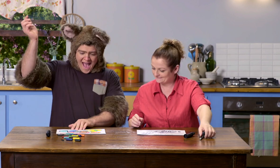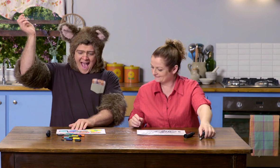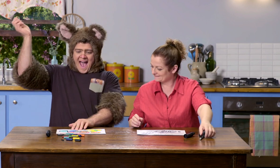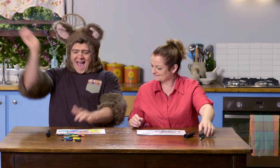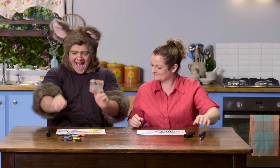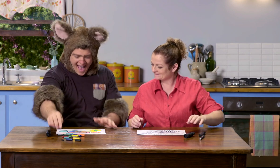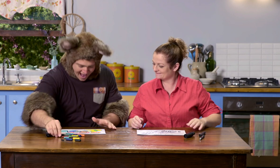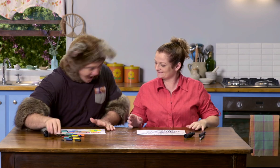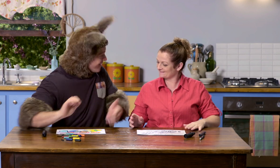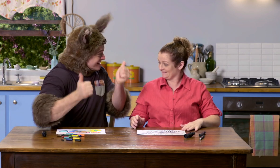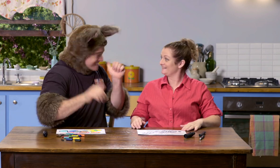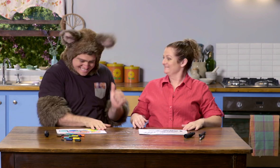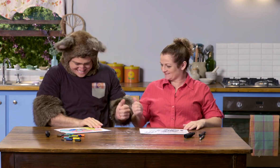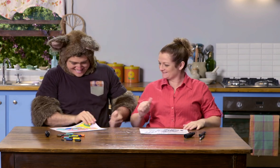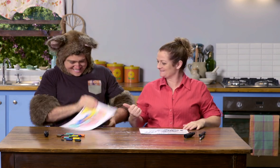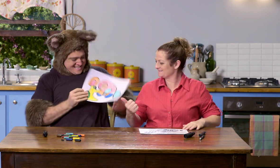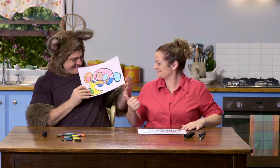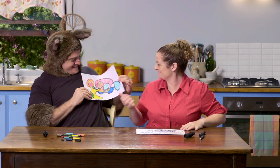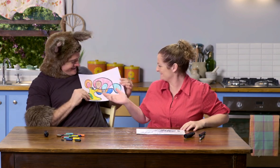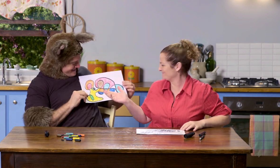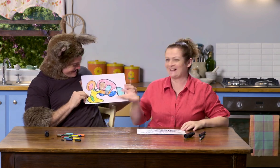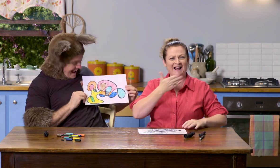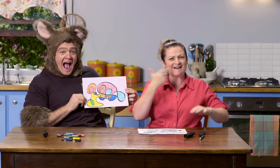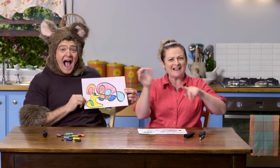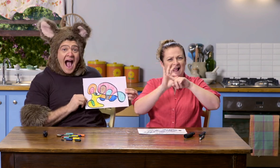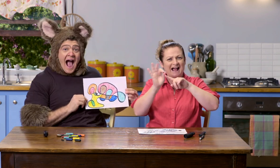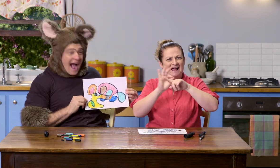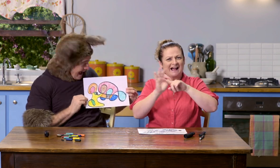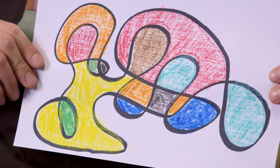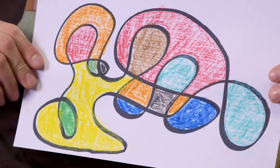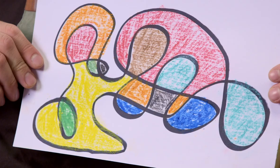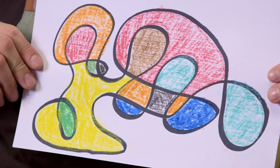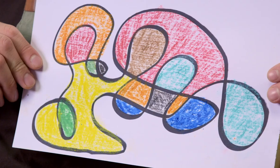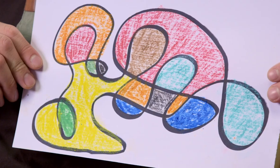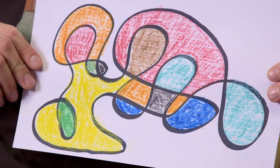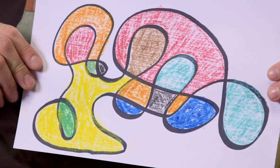(GASPS) Look! Finished. Oh, what lovely colours!